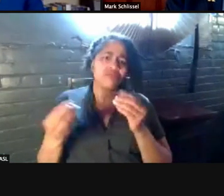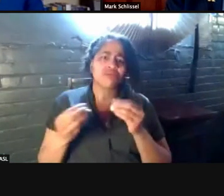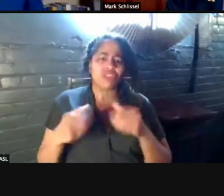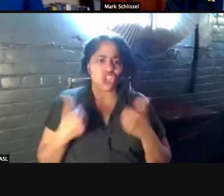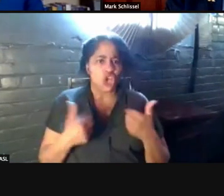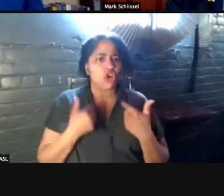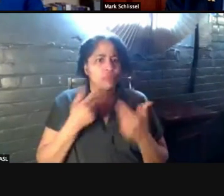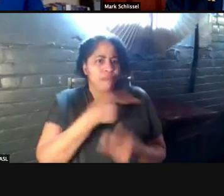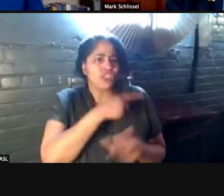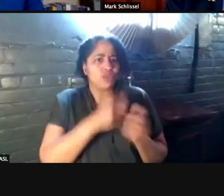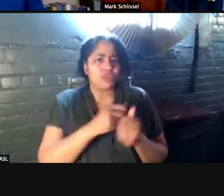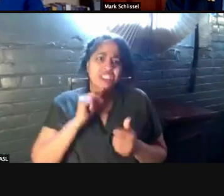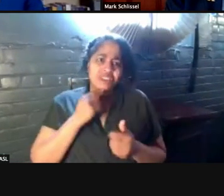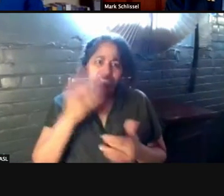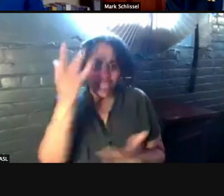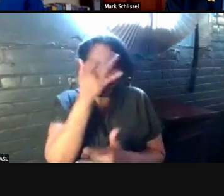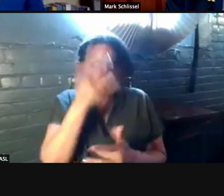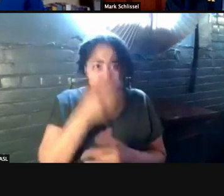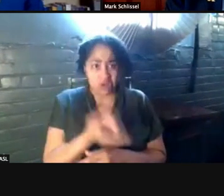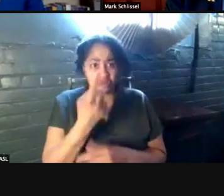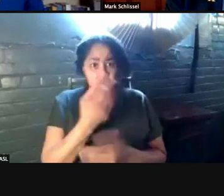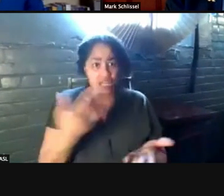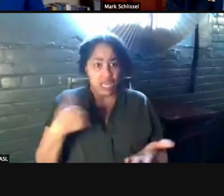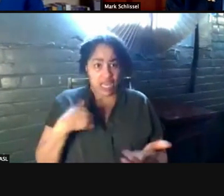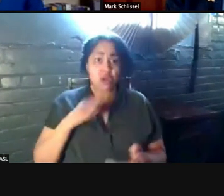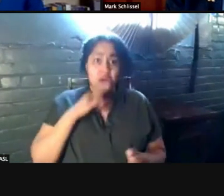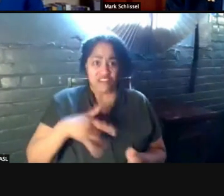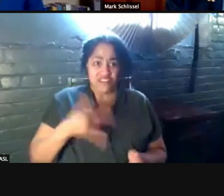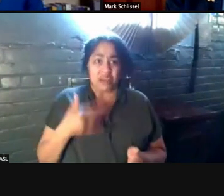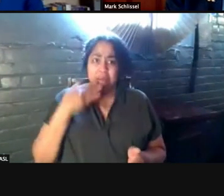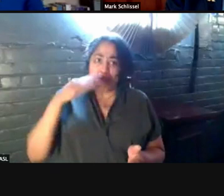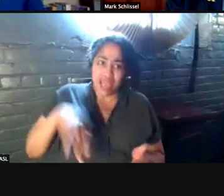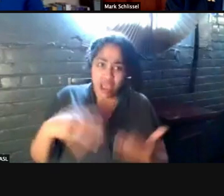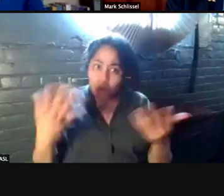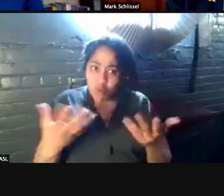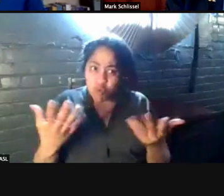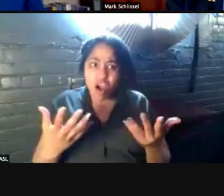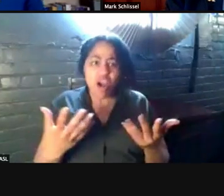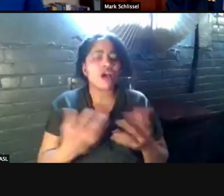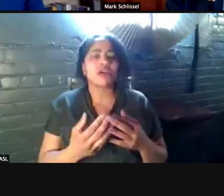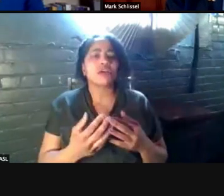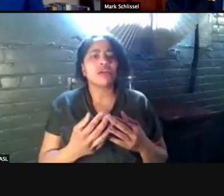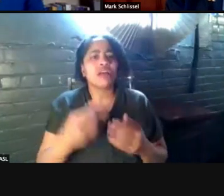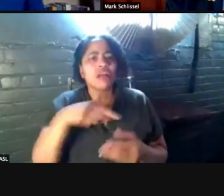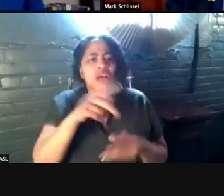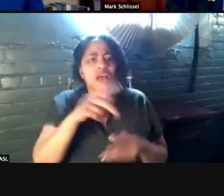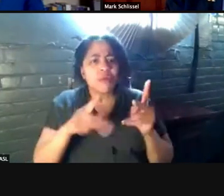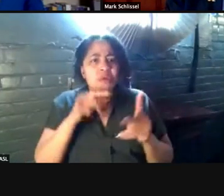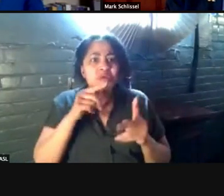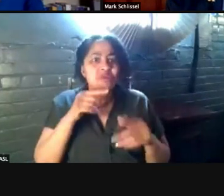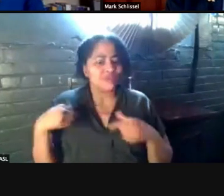from my perspective, one of the things that I really feel badly about is that these are people who have managed to stay safe